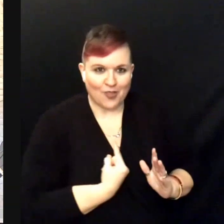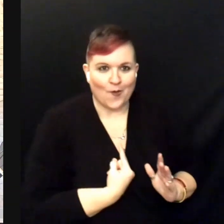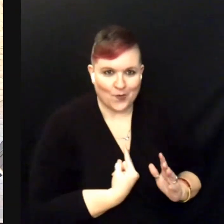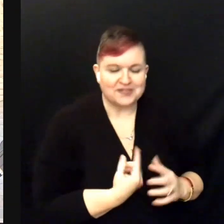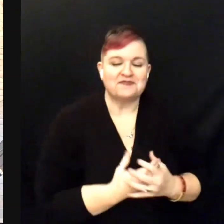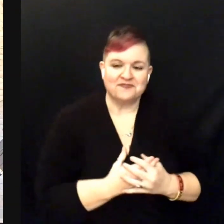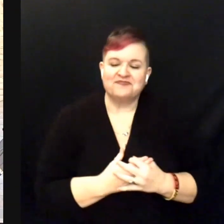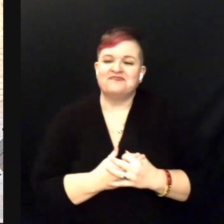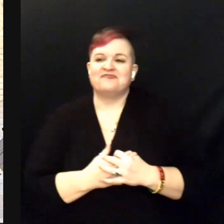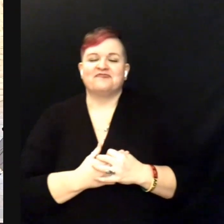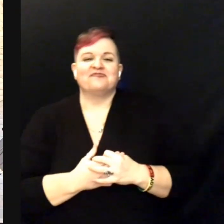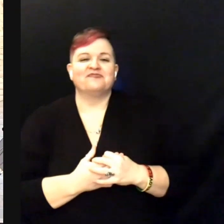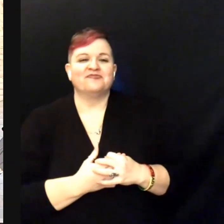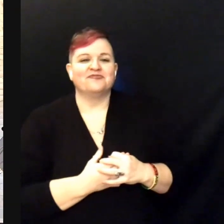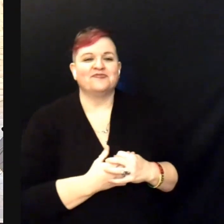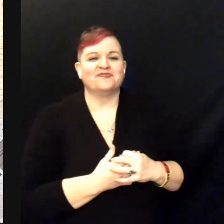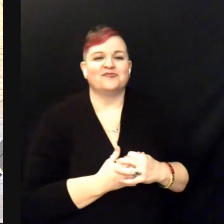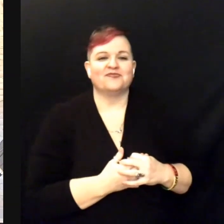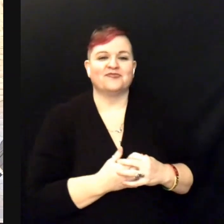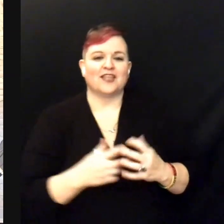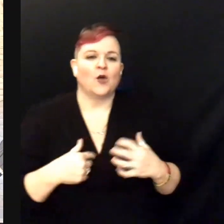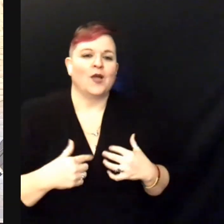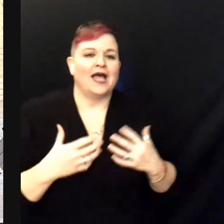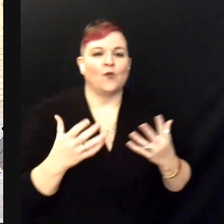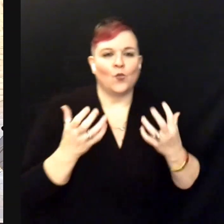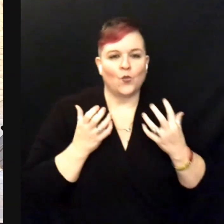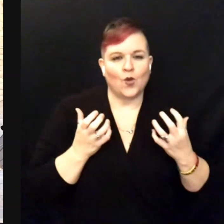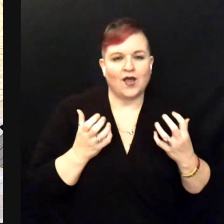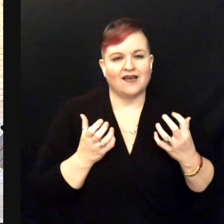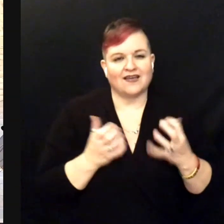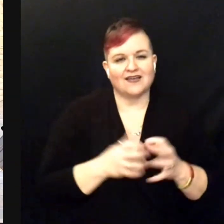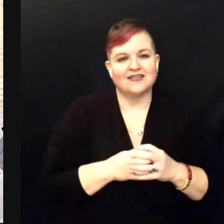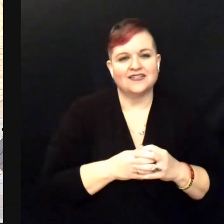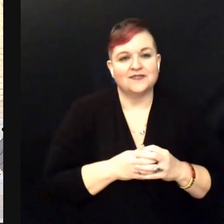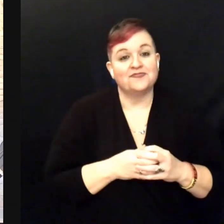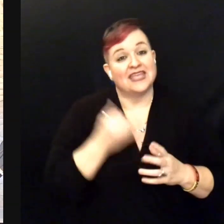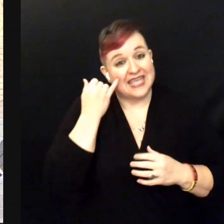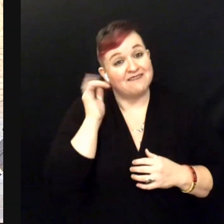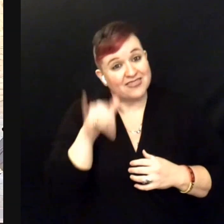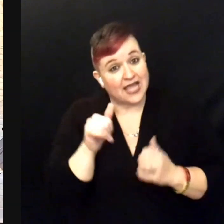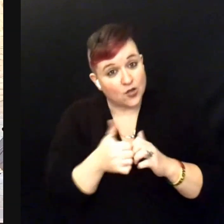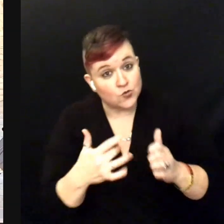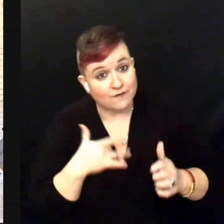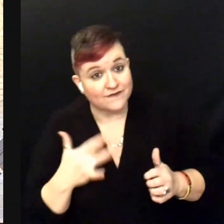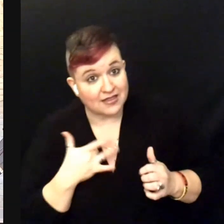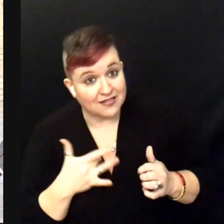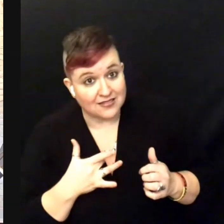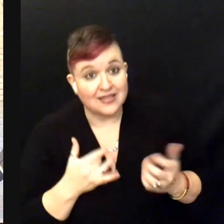So, I ... wanted to say that if that's how you are feeling and if,